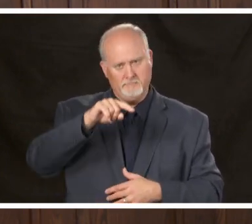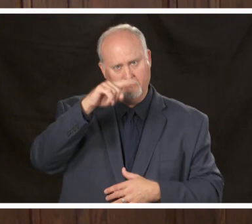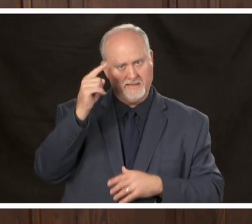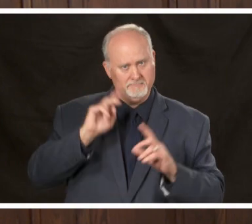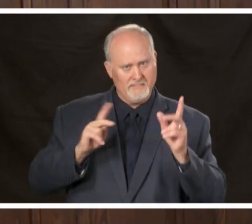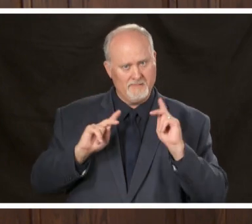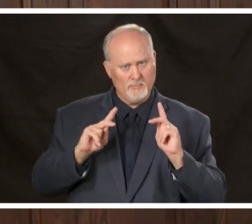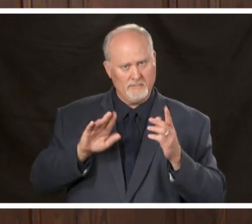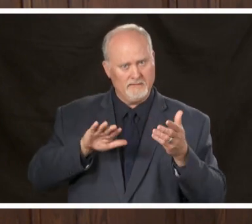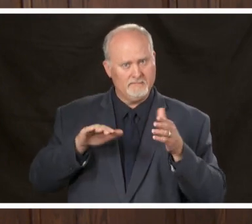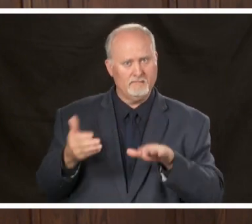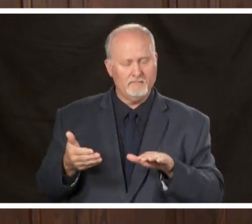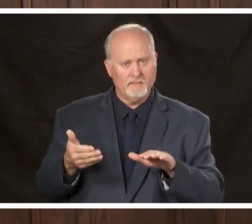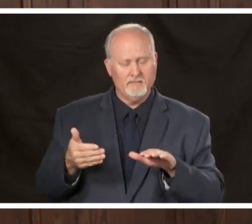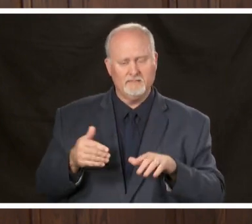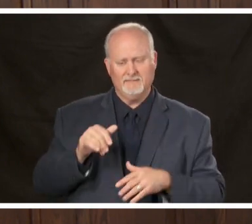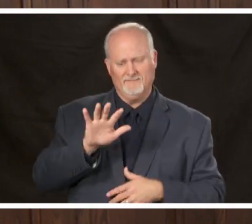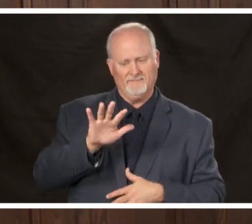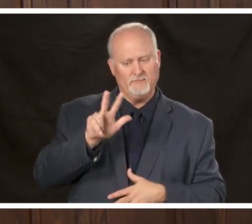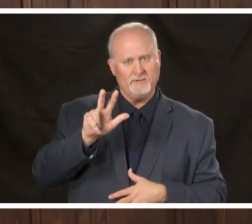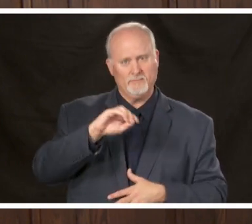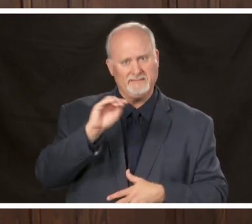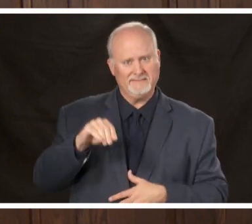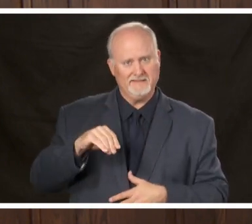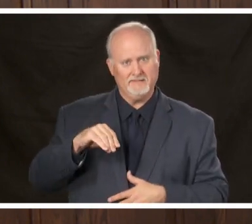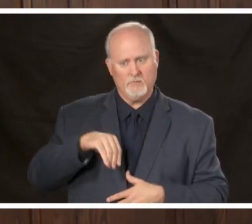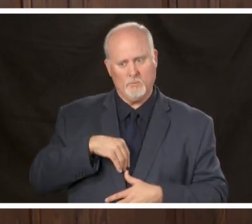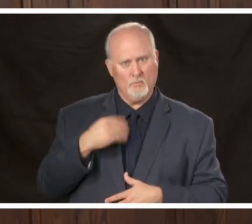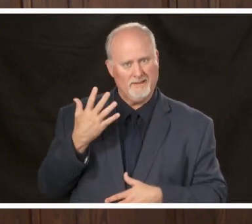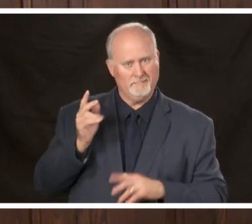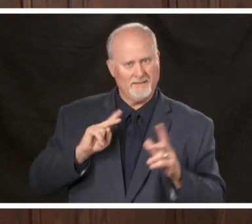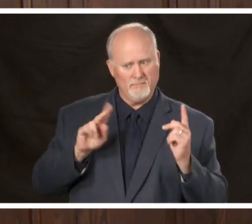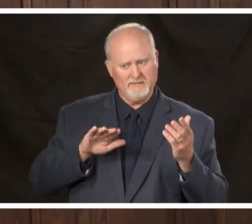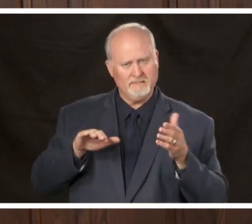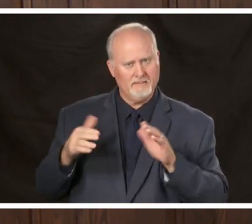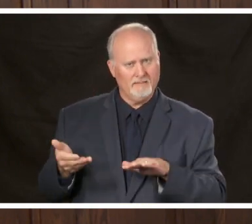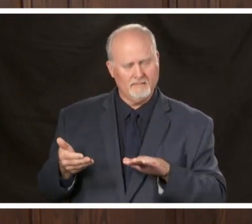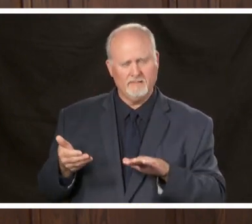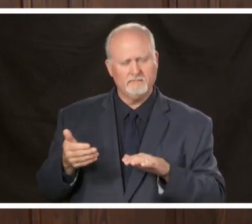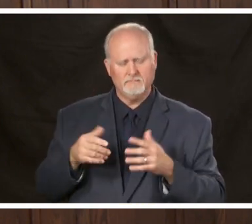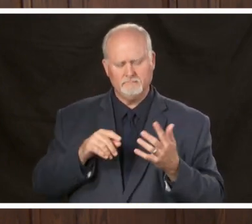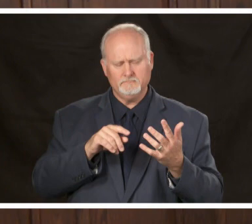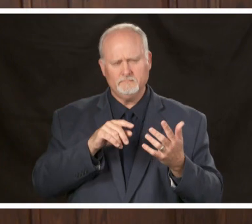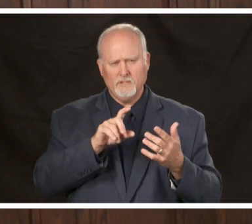the 53 percent white who has died and I'm sorry if I don't have this exactly